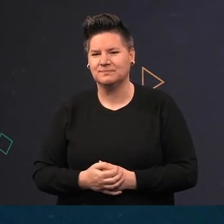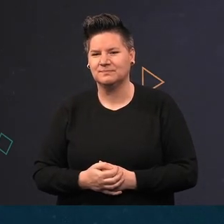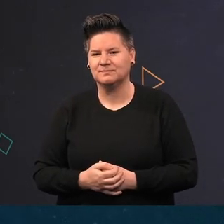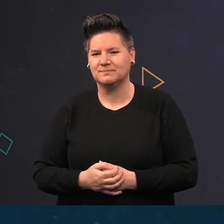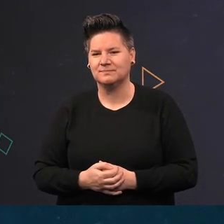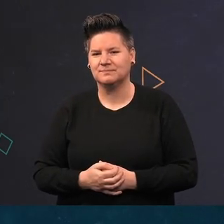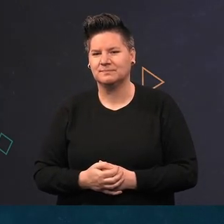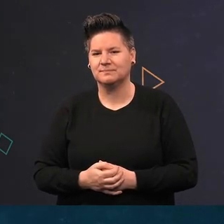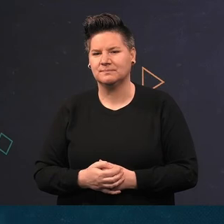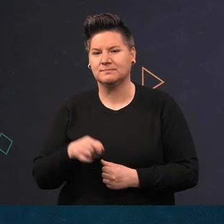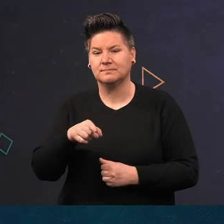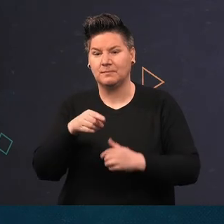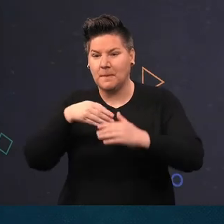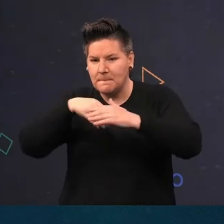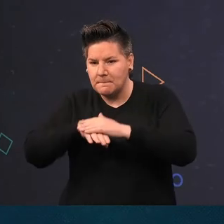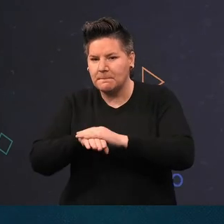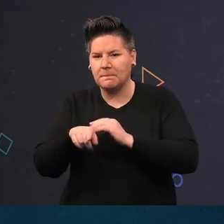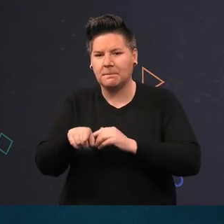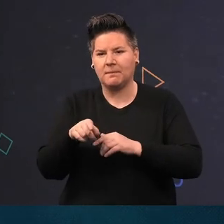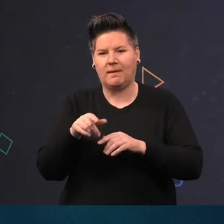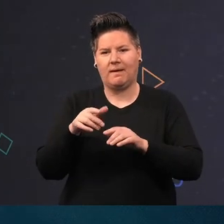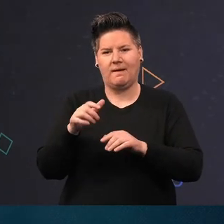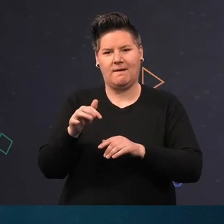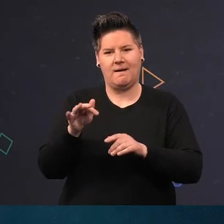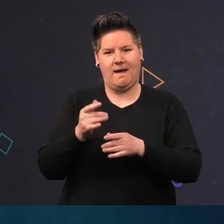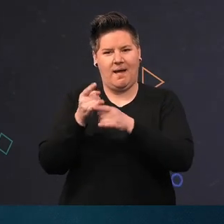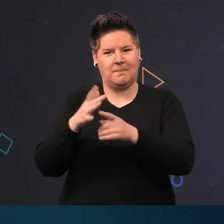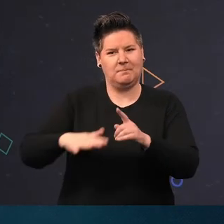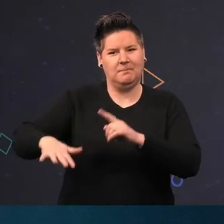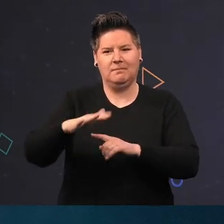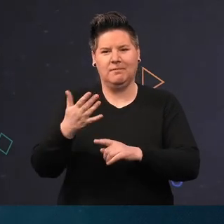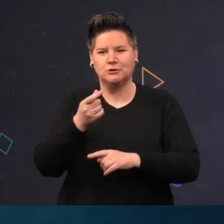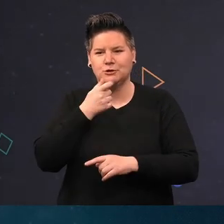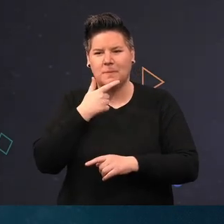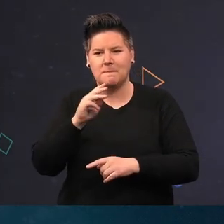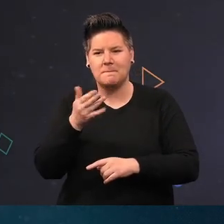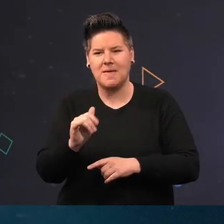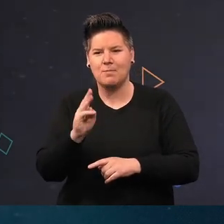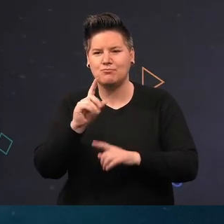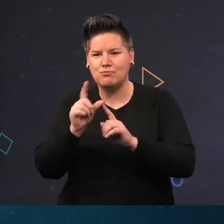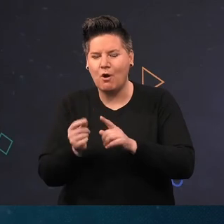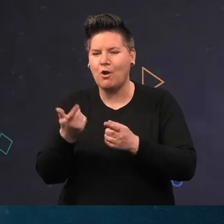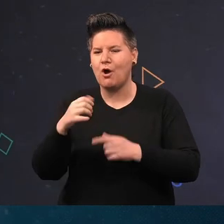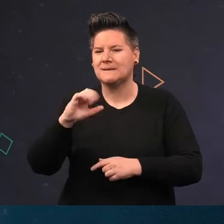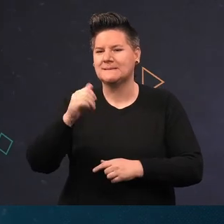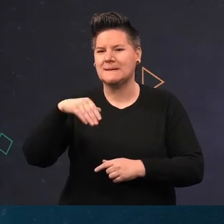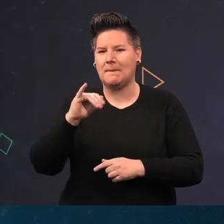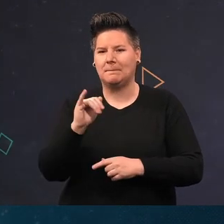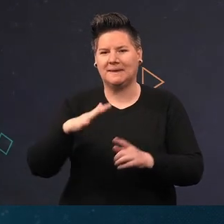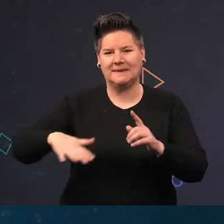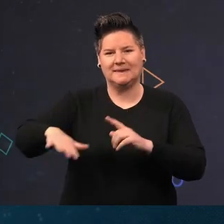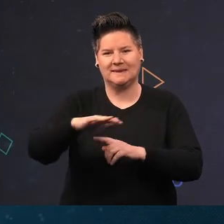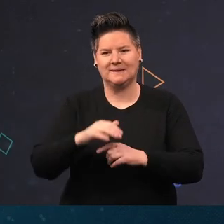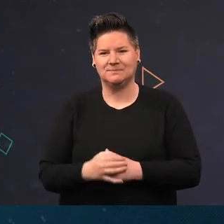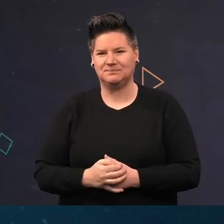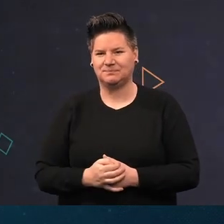quite complex burrow systems. You might call them Nephrops or Dublin Bay Prawns or Scampi.